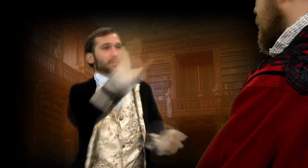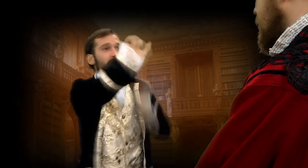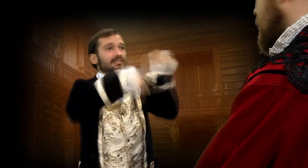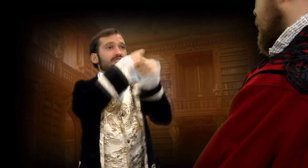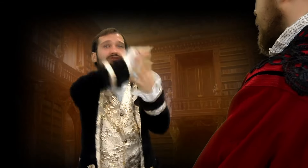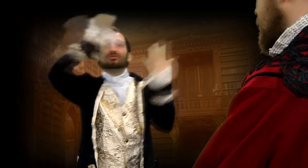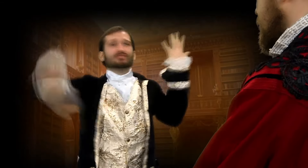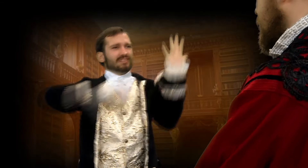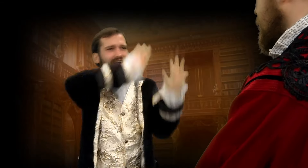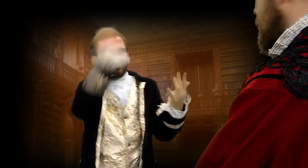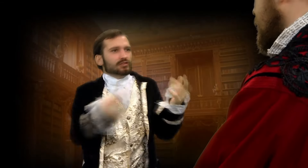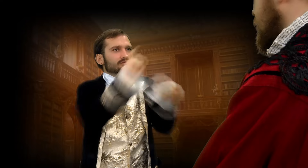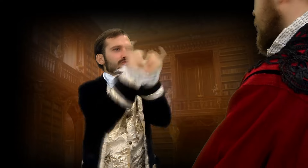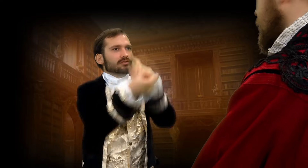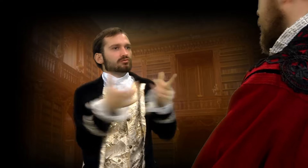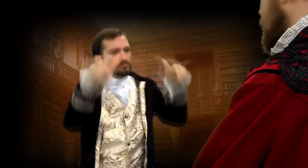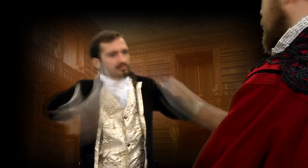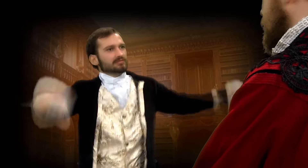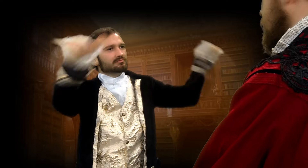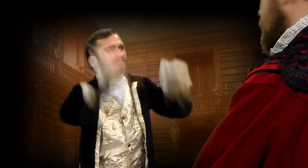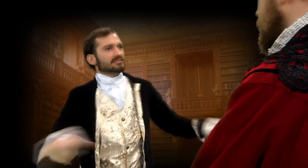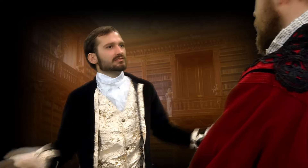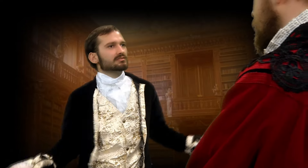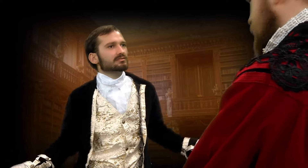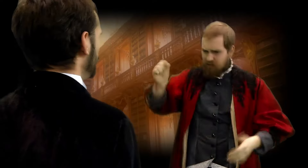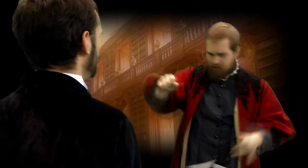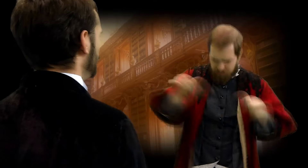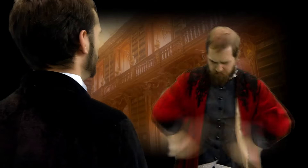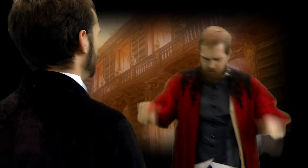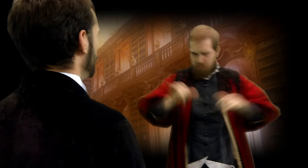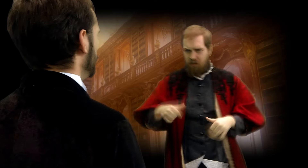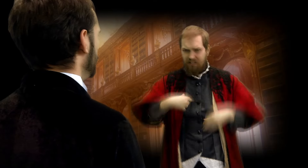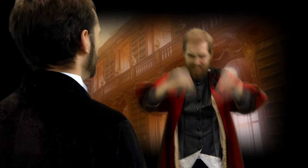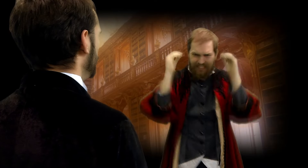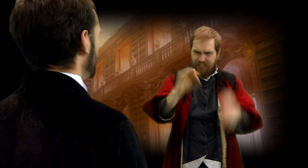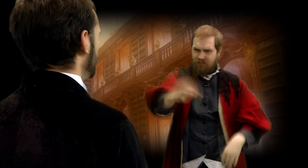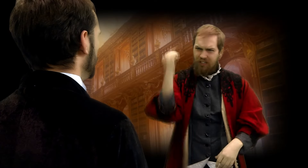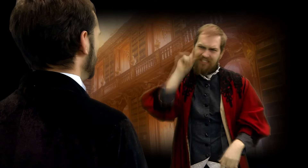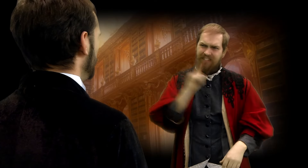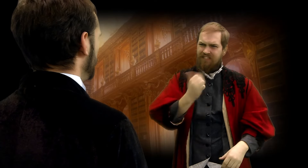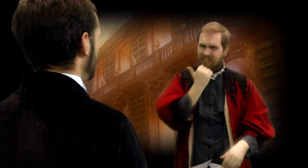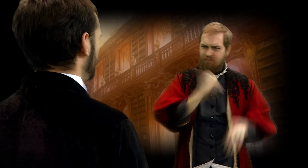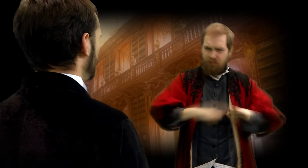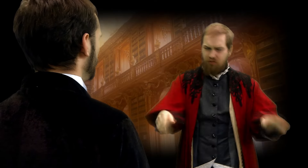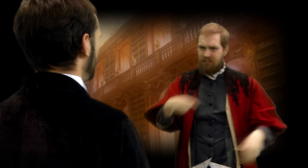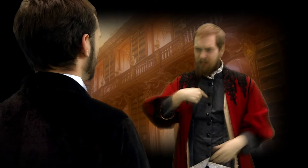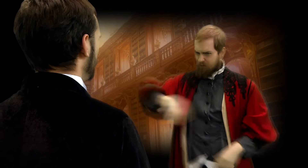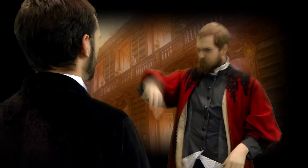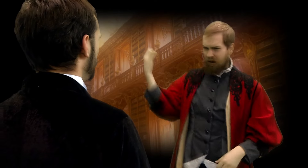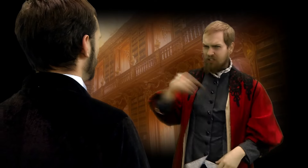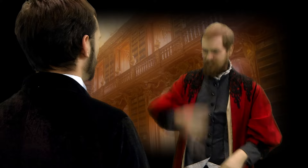The years of your life never change, they're always the same. Yes, I am the same. I teach French deaf and dumb children.